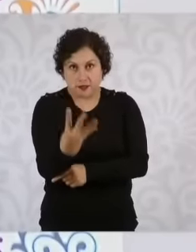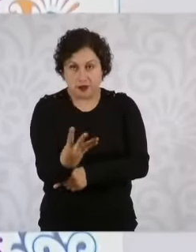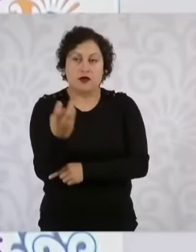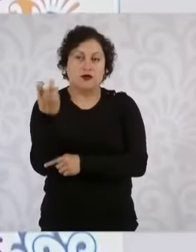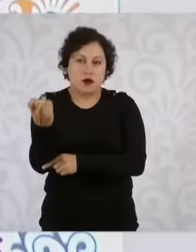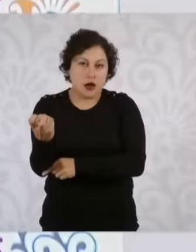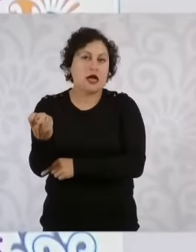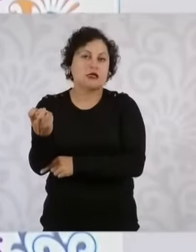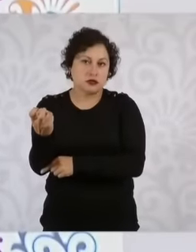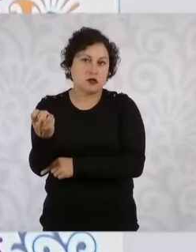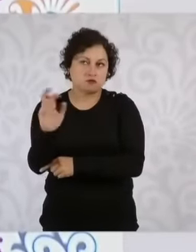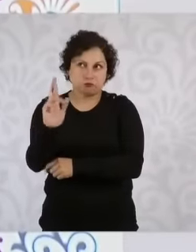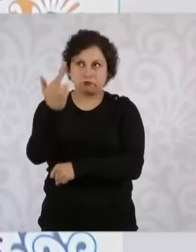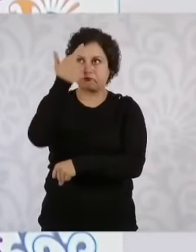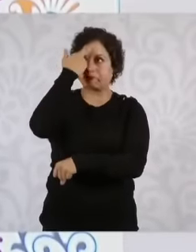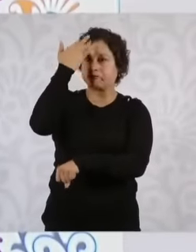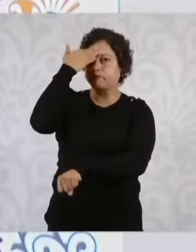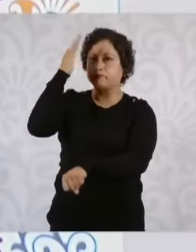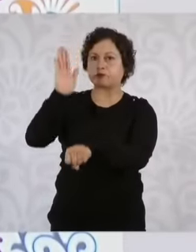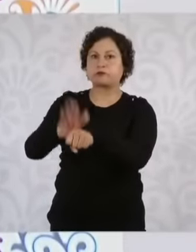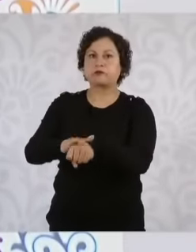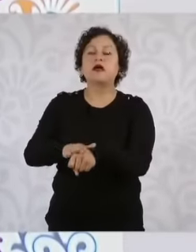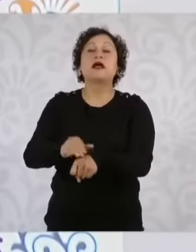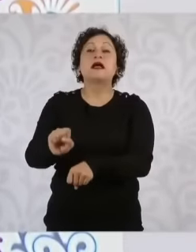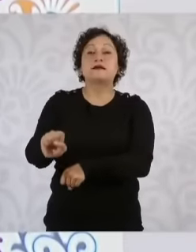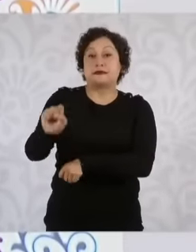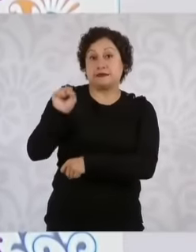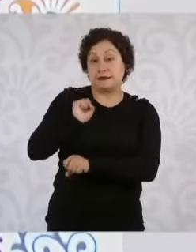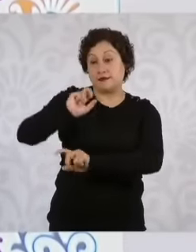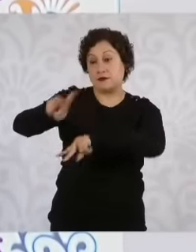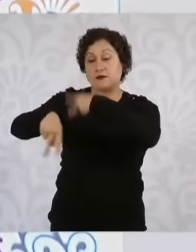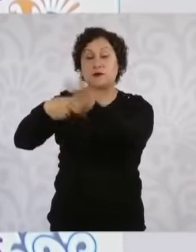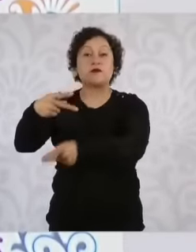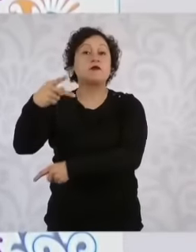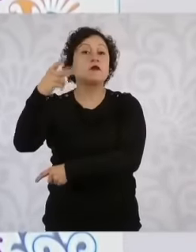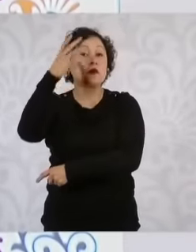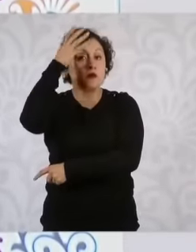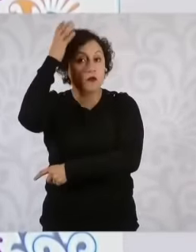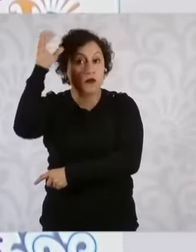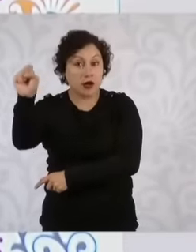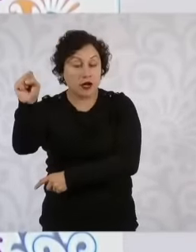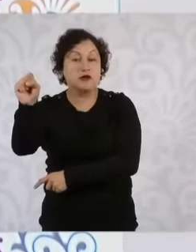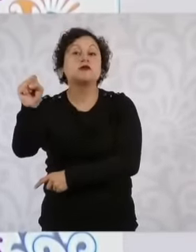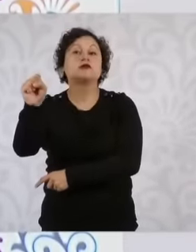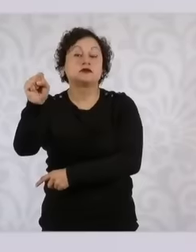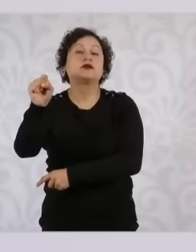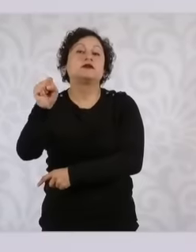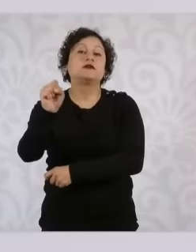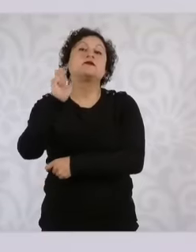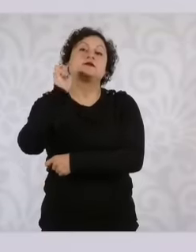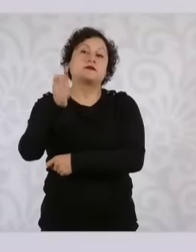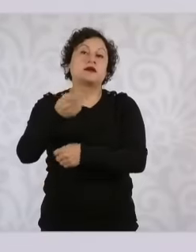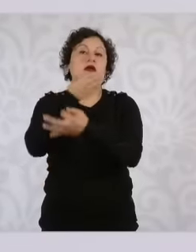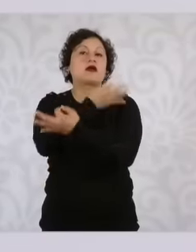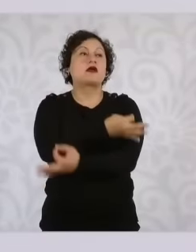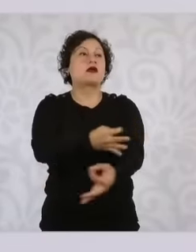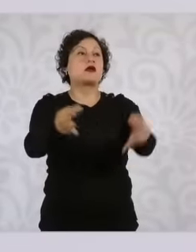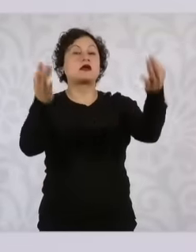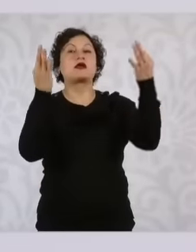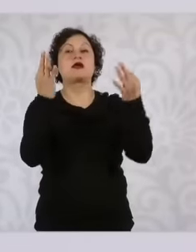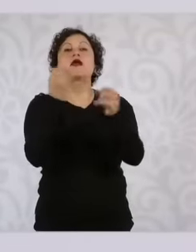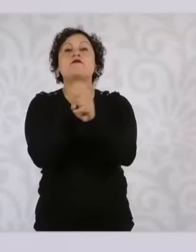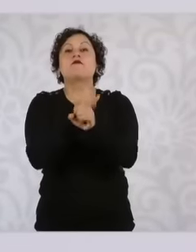in Morelos. In addition to the public event, where we reported on the welfare programs.